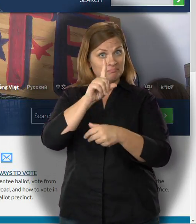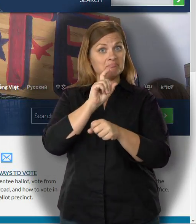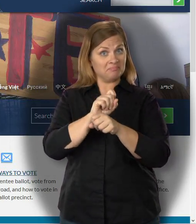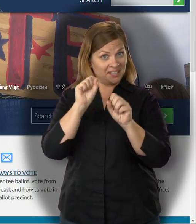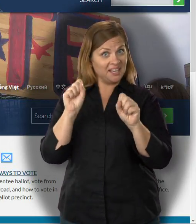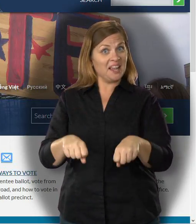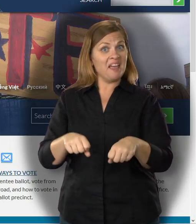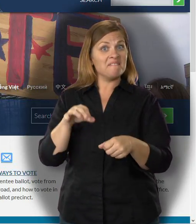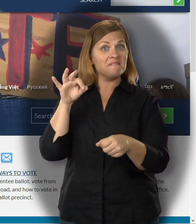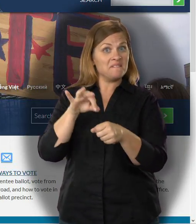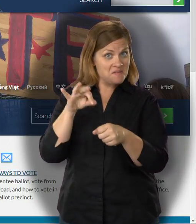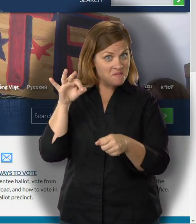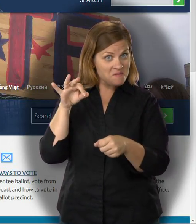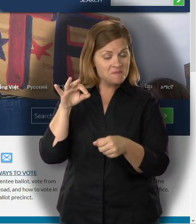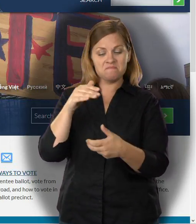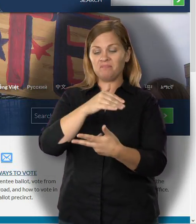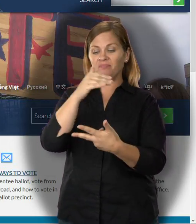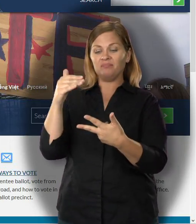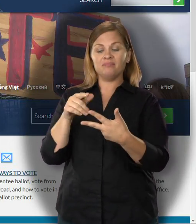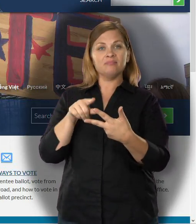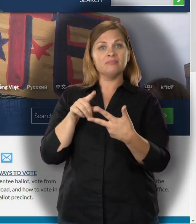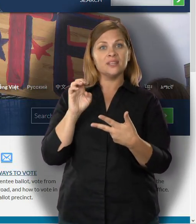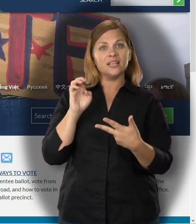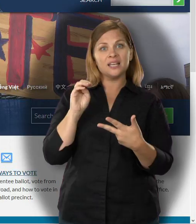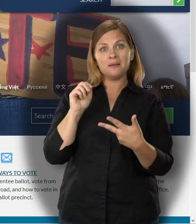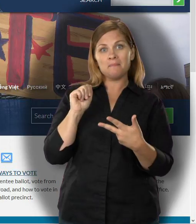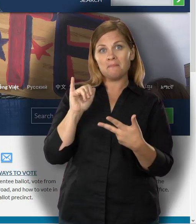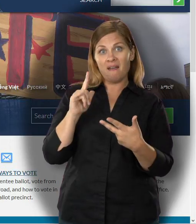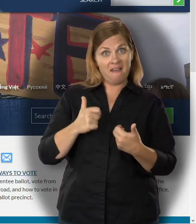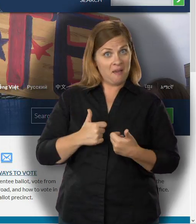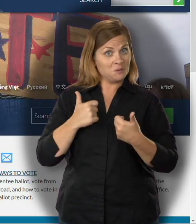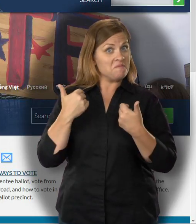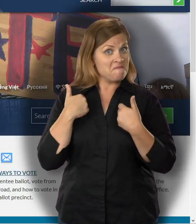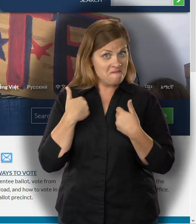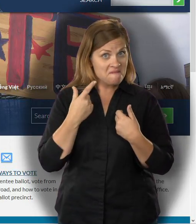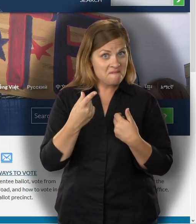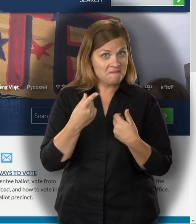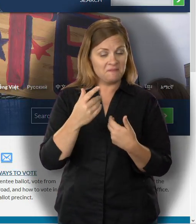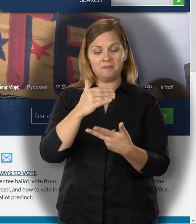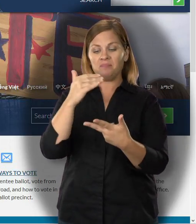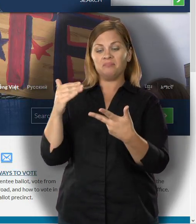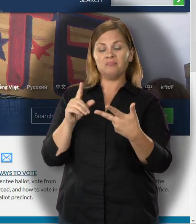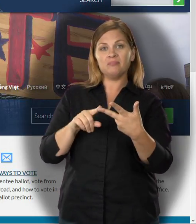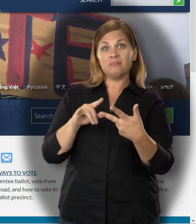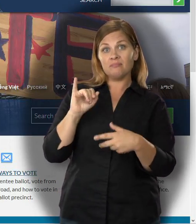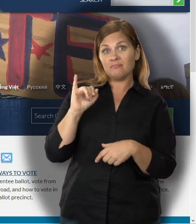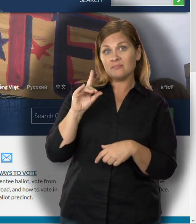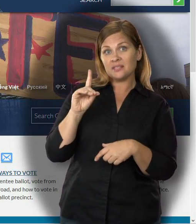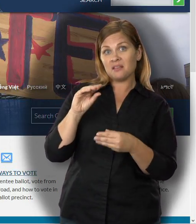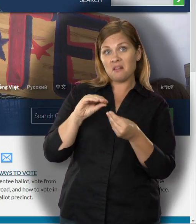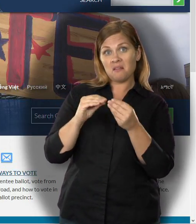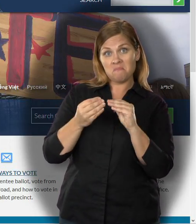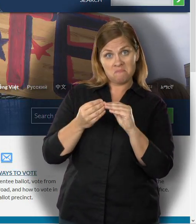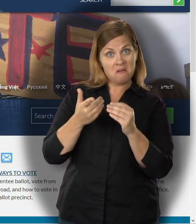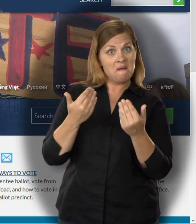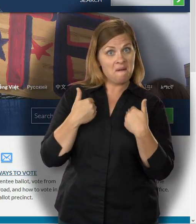1. you are eligible to vote, 2. you have to have an email address and